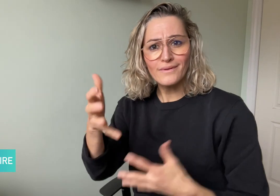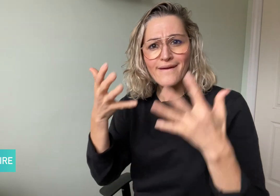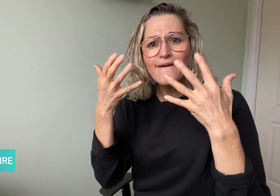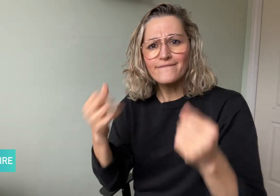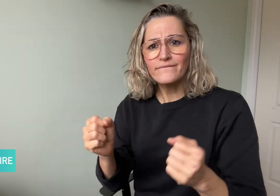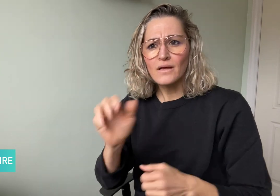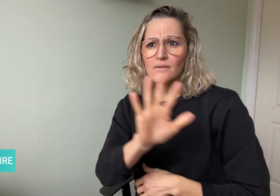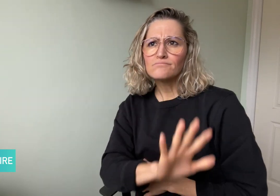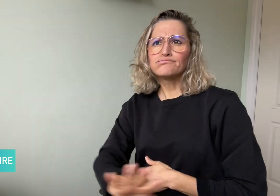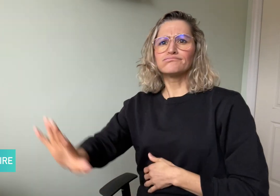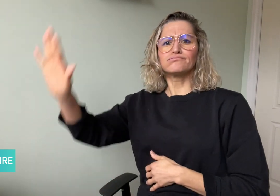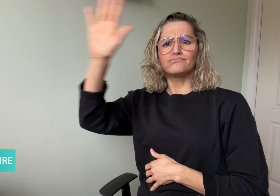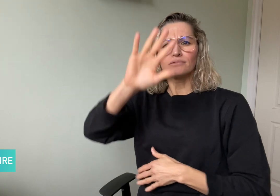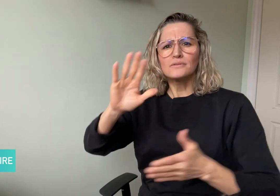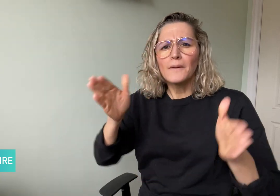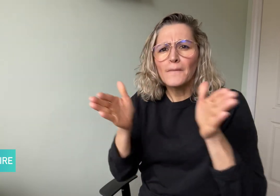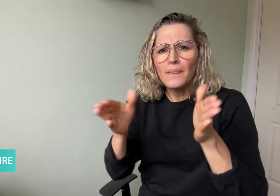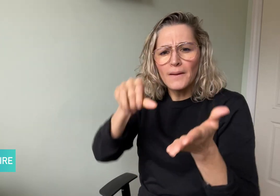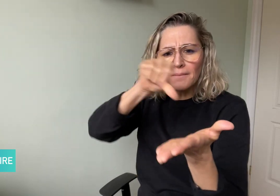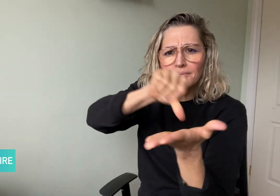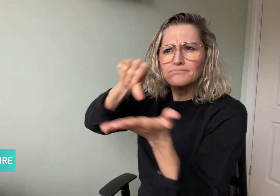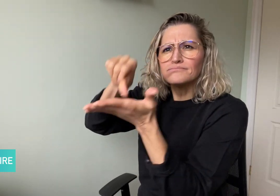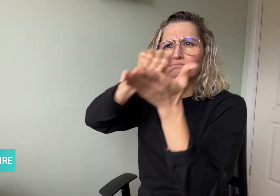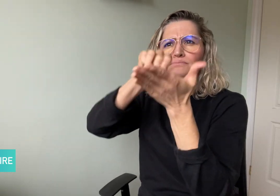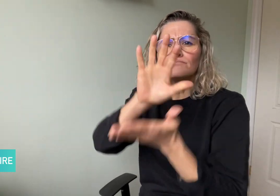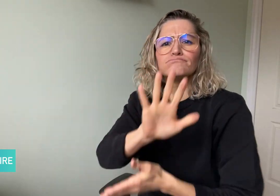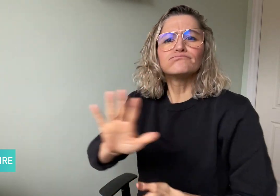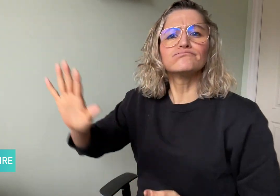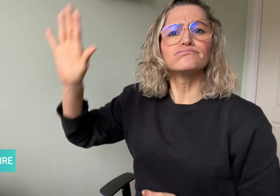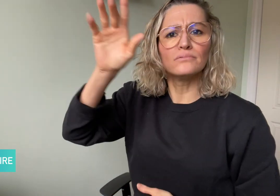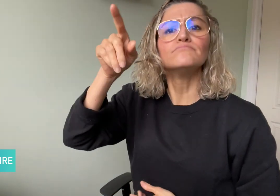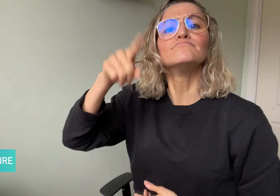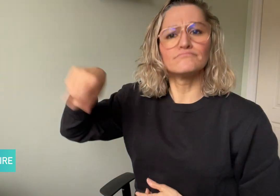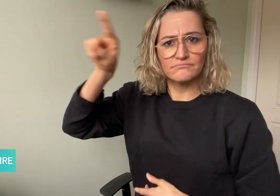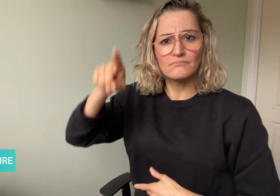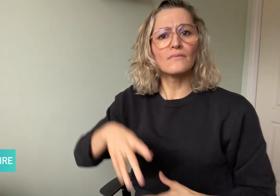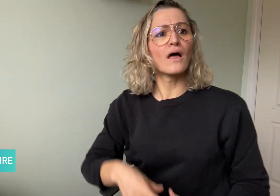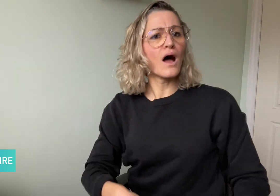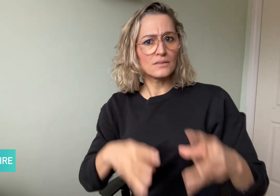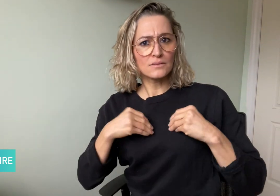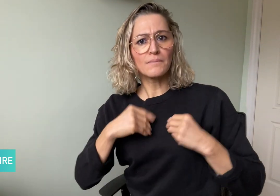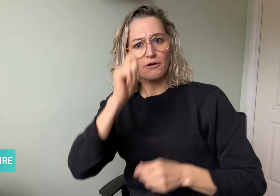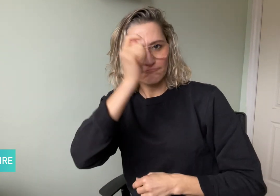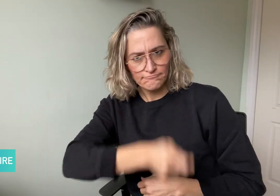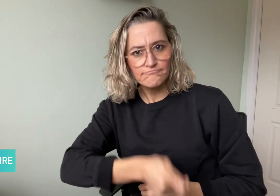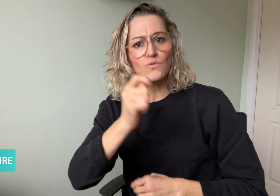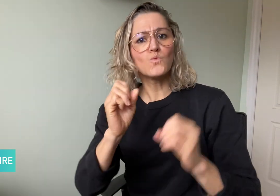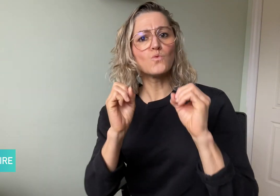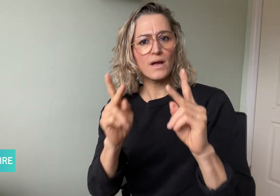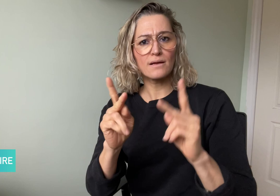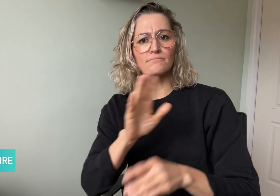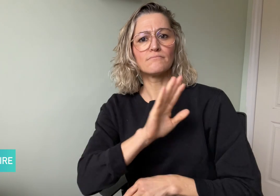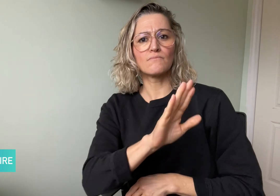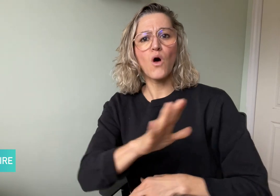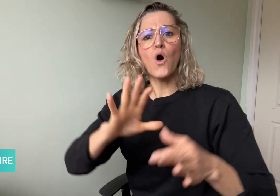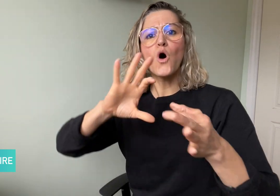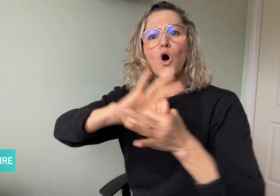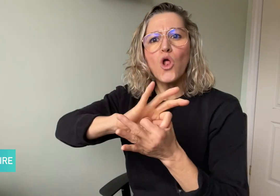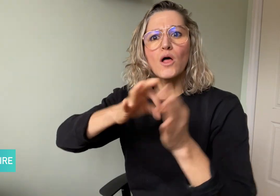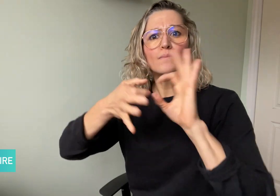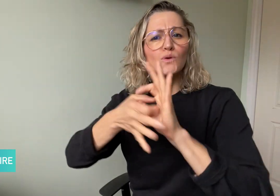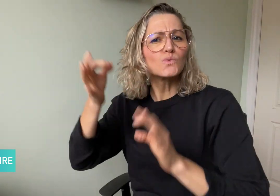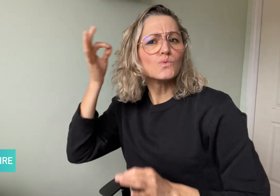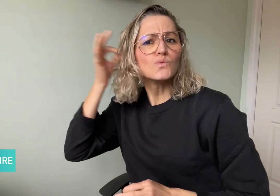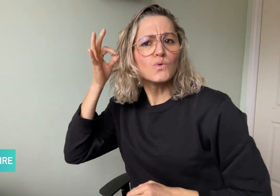the Olympic Committee's awarding system and since Deaflympics